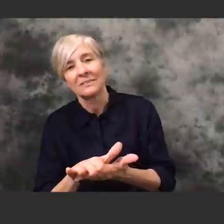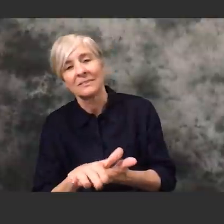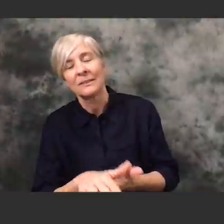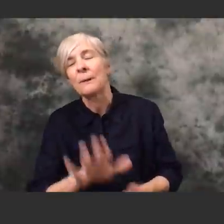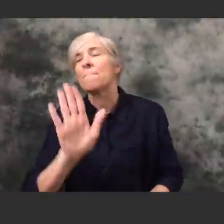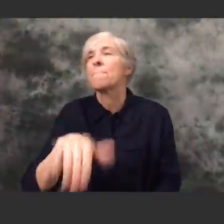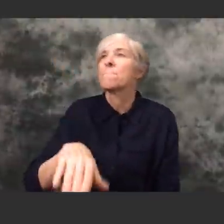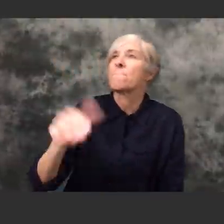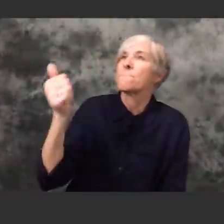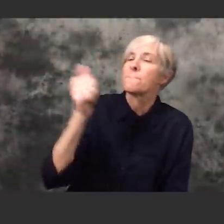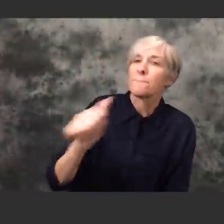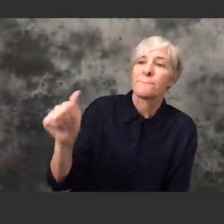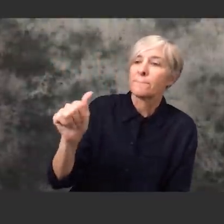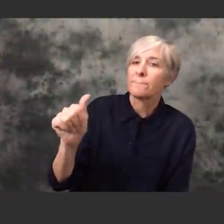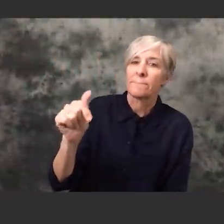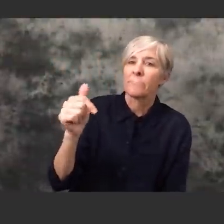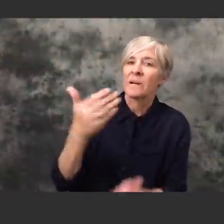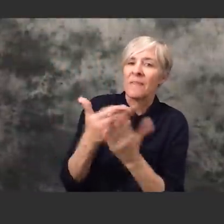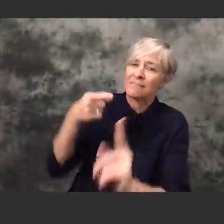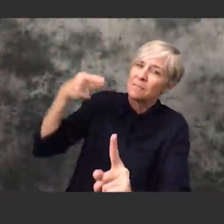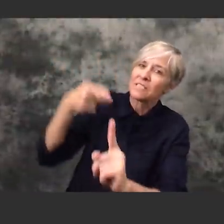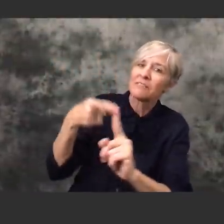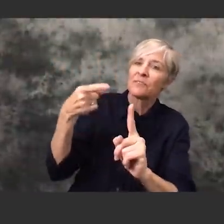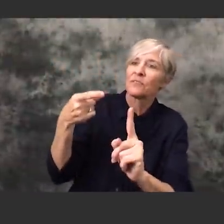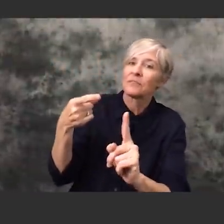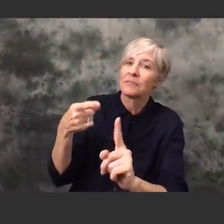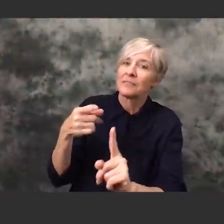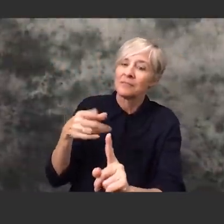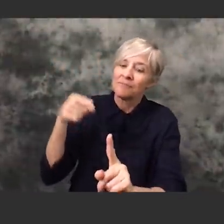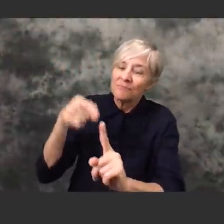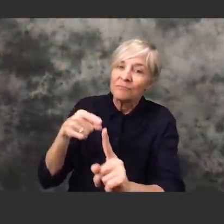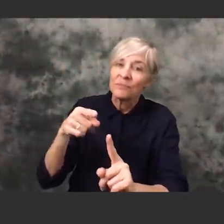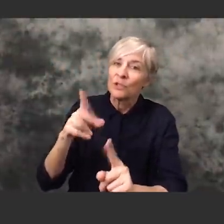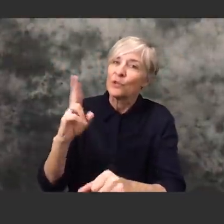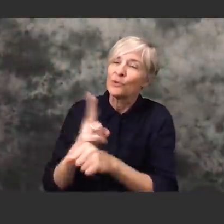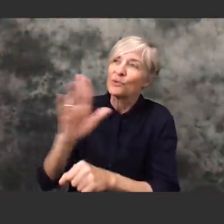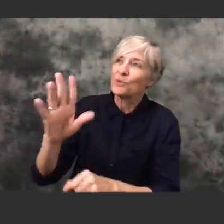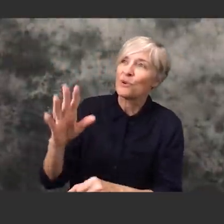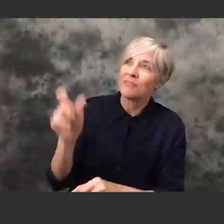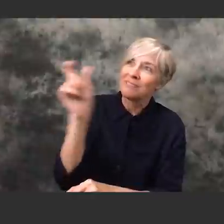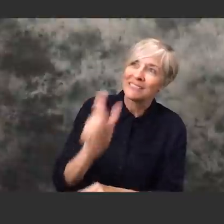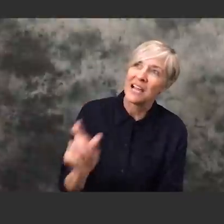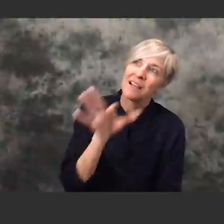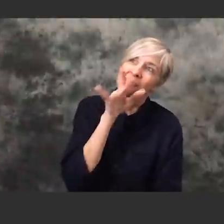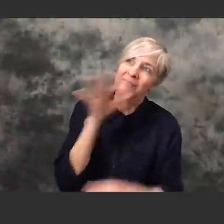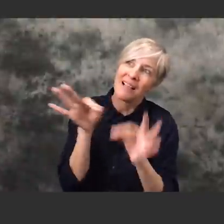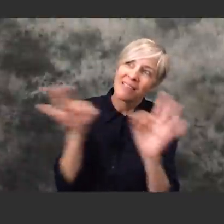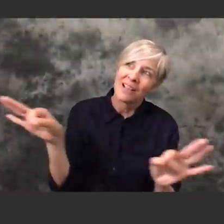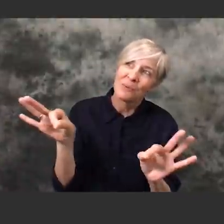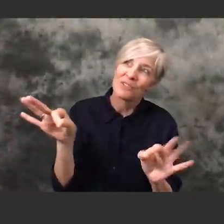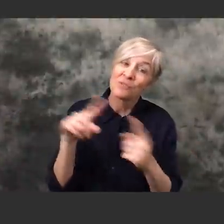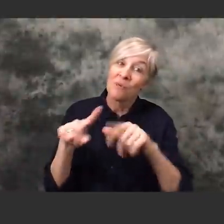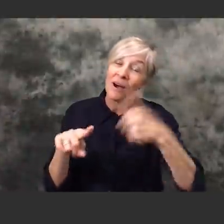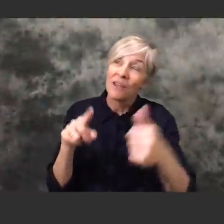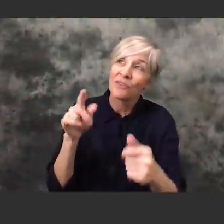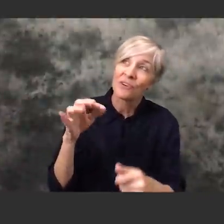And is there anything specific in closing that you would like to say (specifically in Italian to other Italians) just about